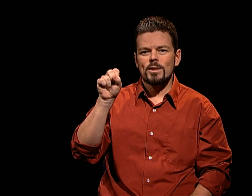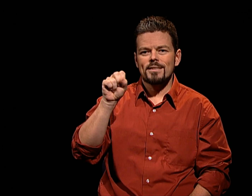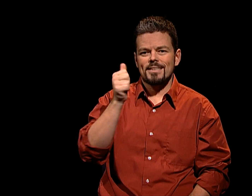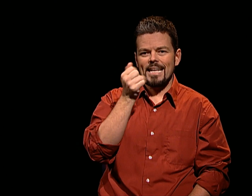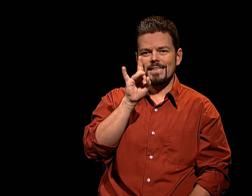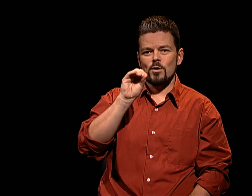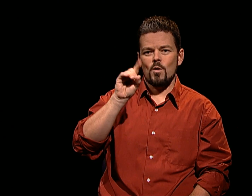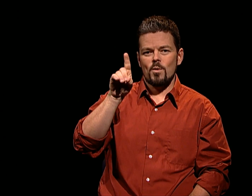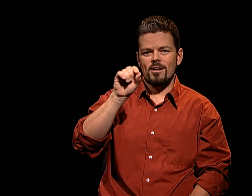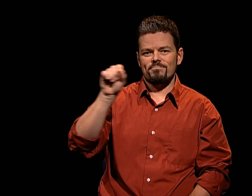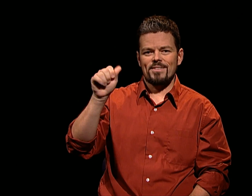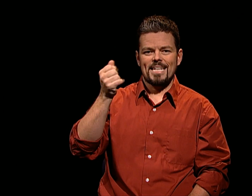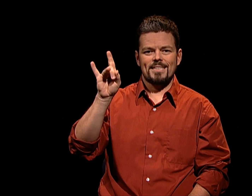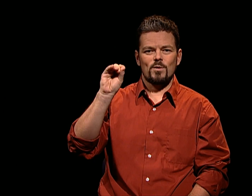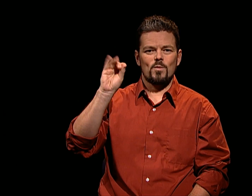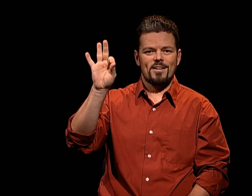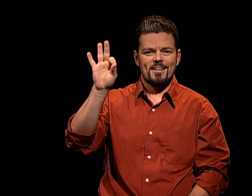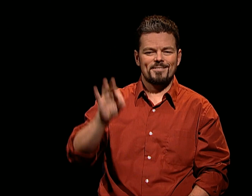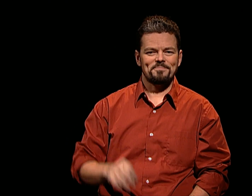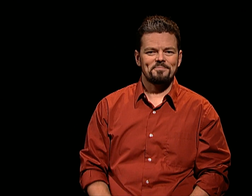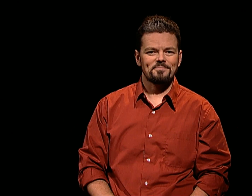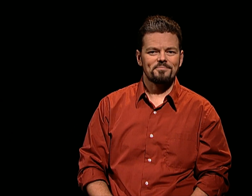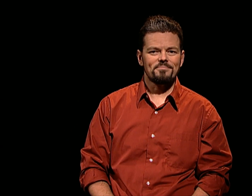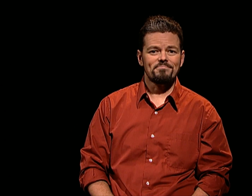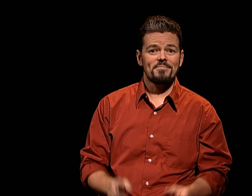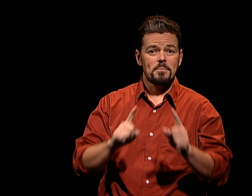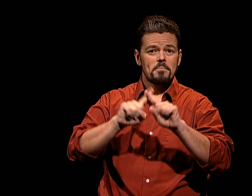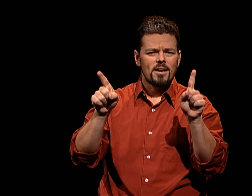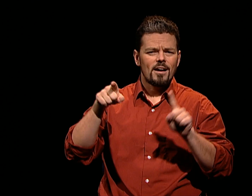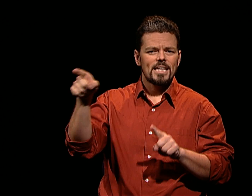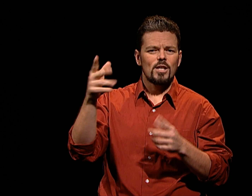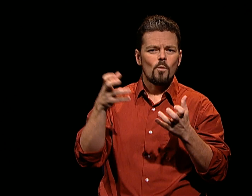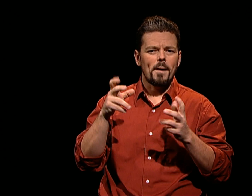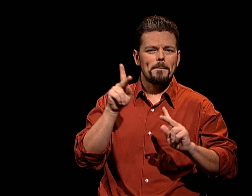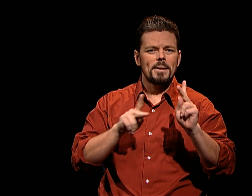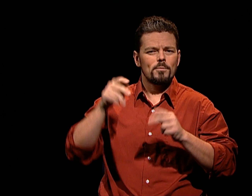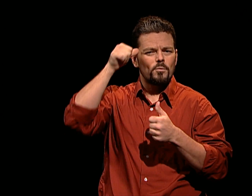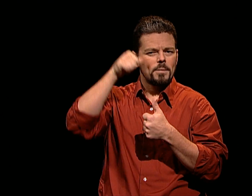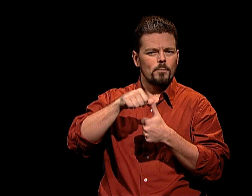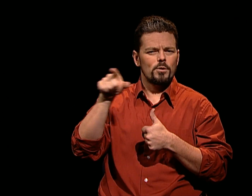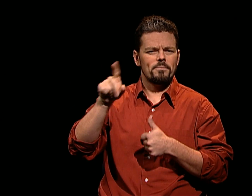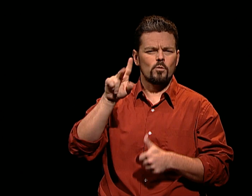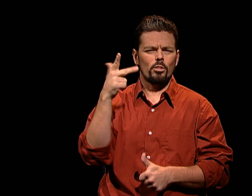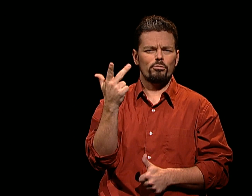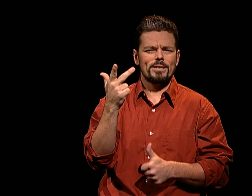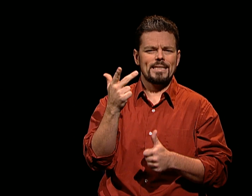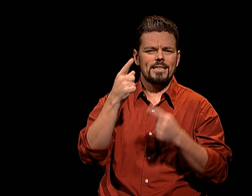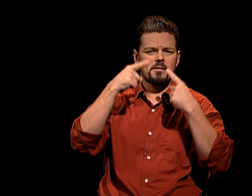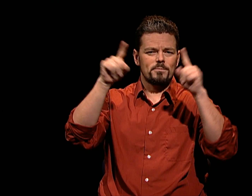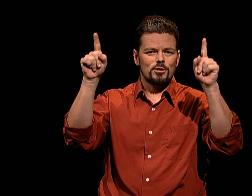AND AS PRESIDENT OF THE UNITED OF STATES FROM 1801 TO 1809. HOWEVER, ON HIS TOMBSTONE